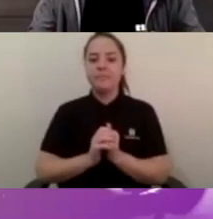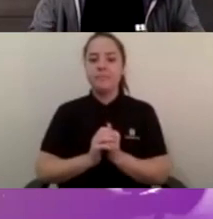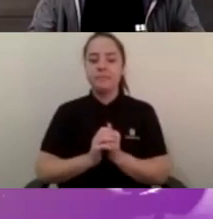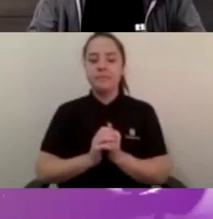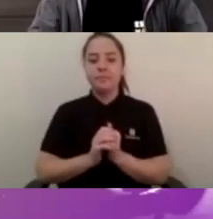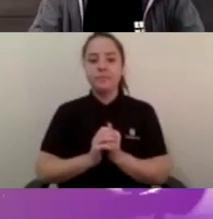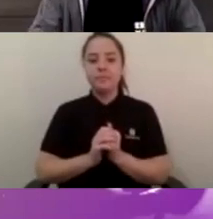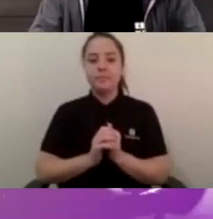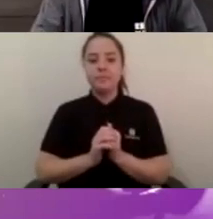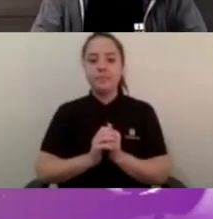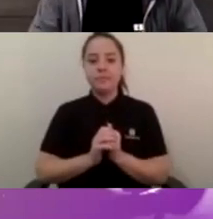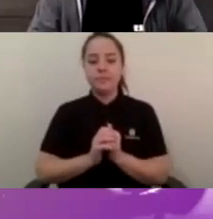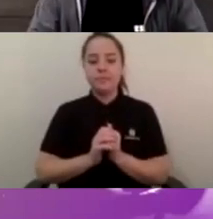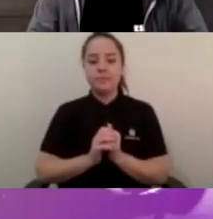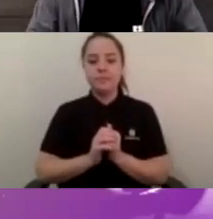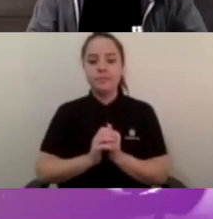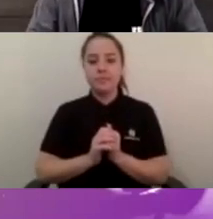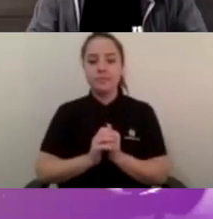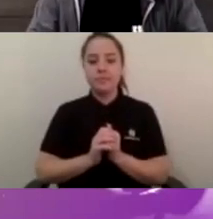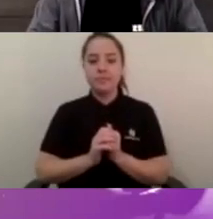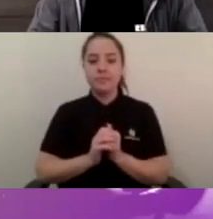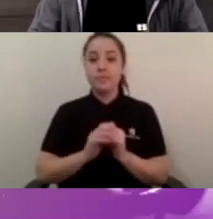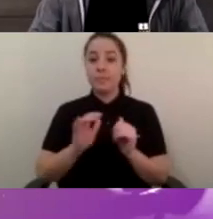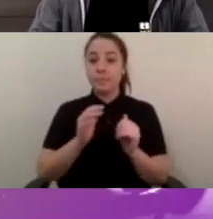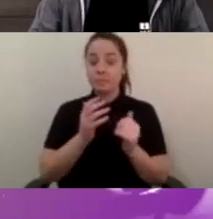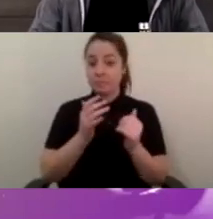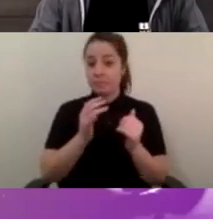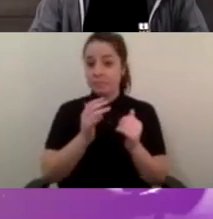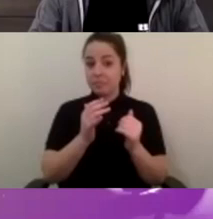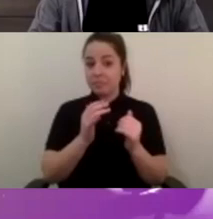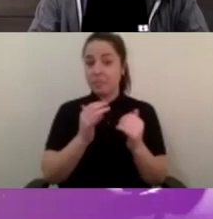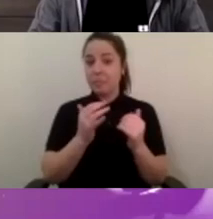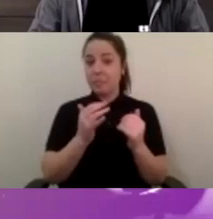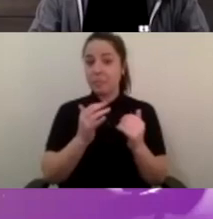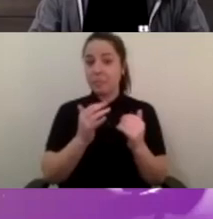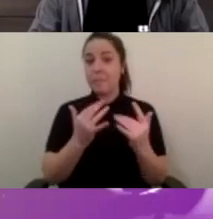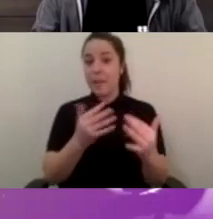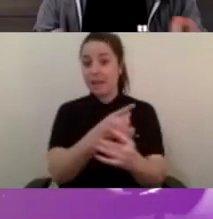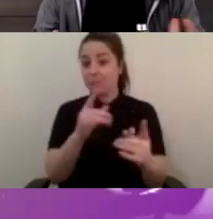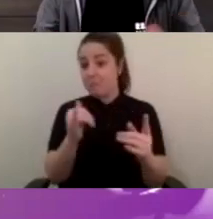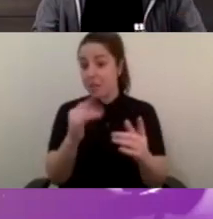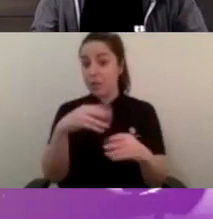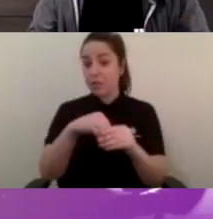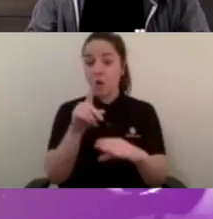as many of you who would have been with with us last week for our culmination of our 16-week